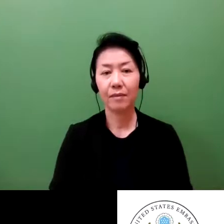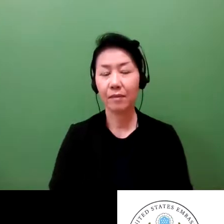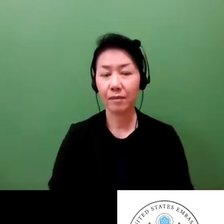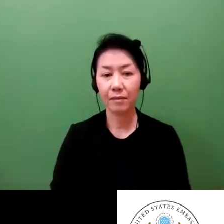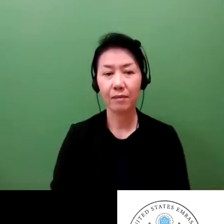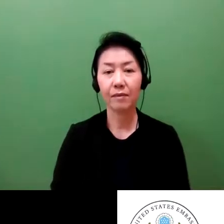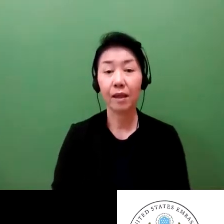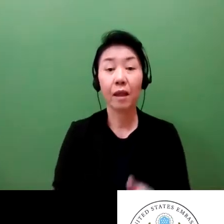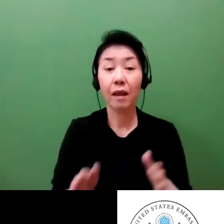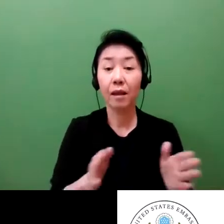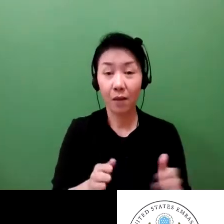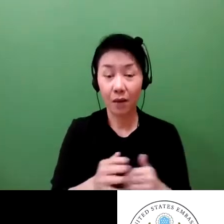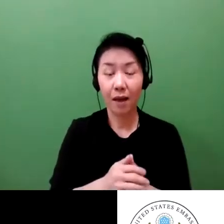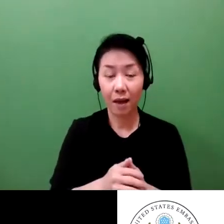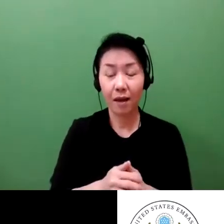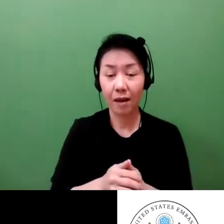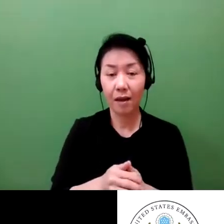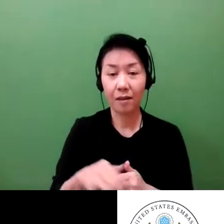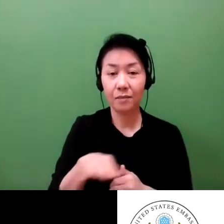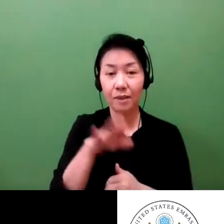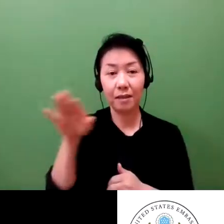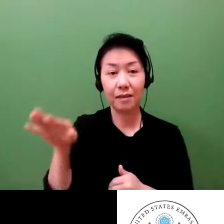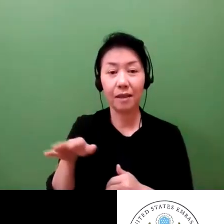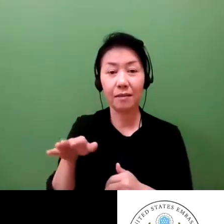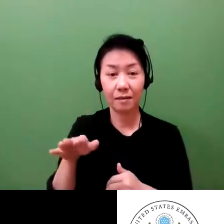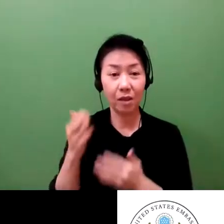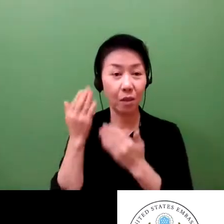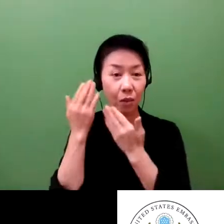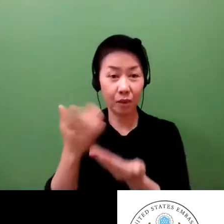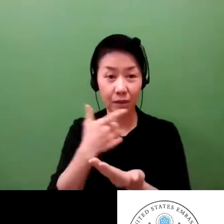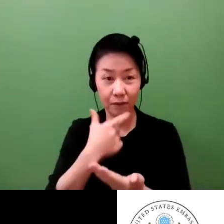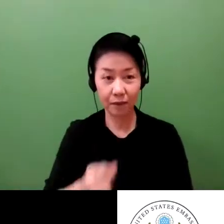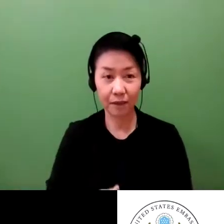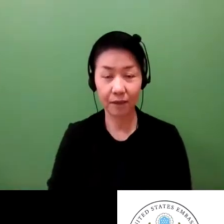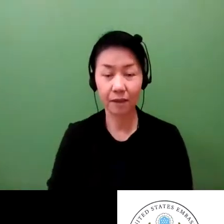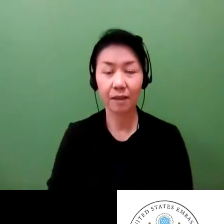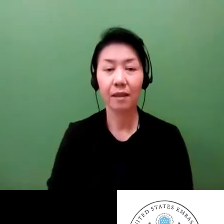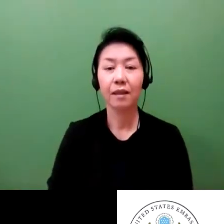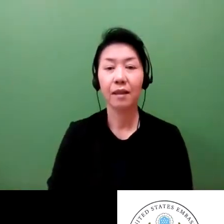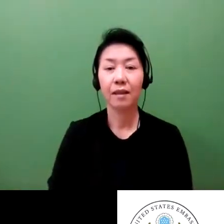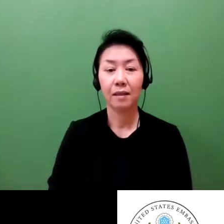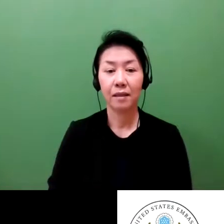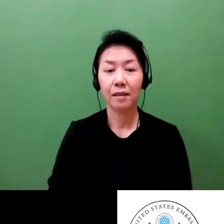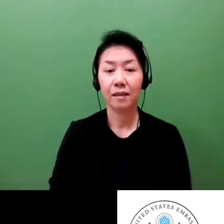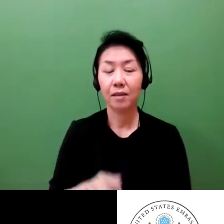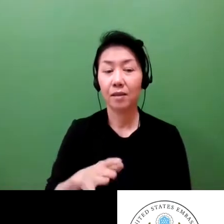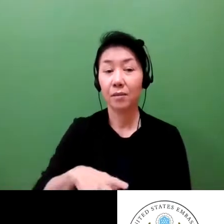the themes that they have raised, and I'd like to start with you, Mr. Kugai.